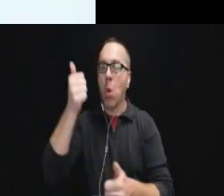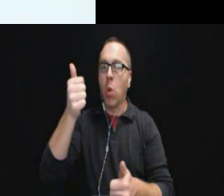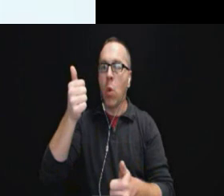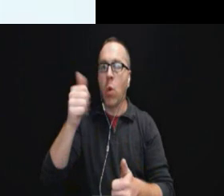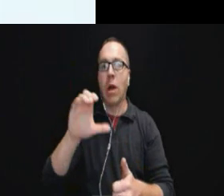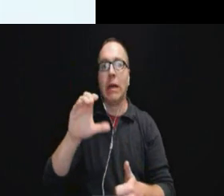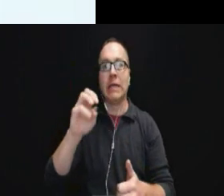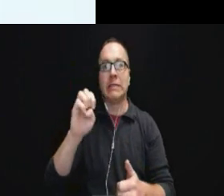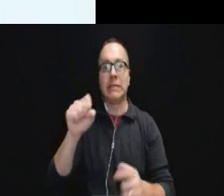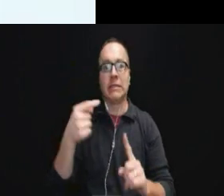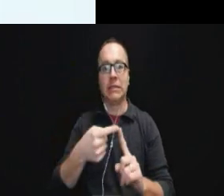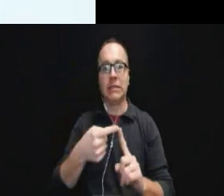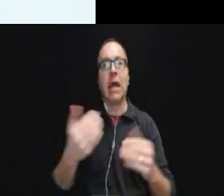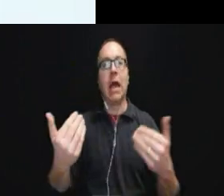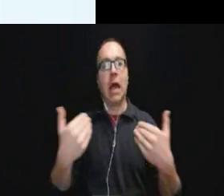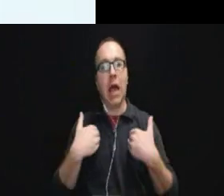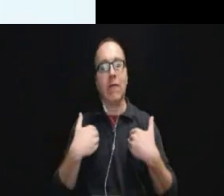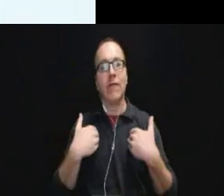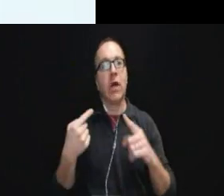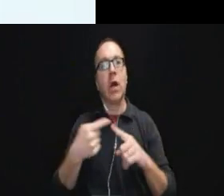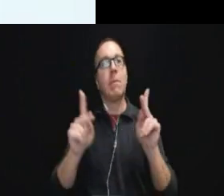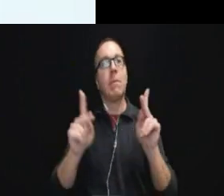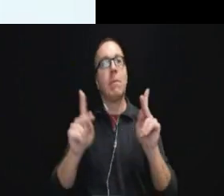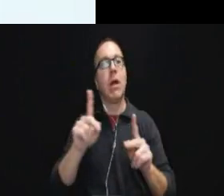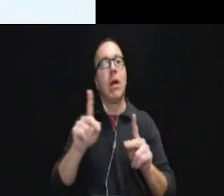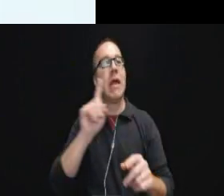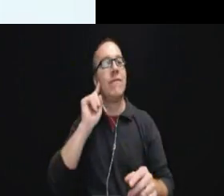have been about people who are deaf and hard of hearing.